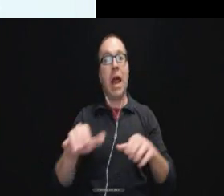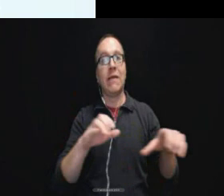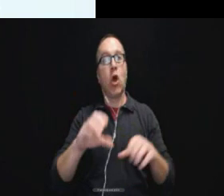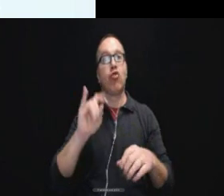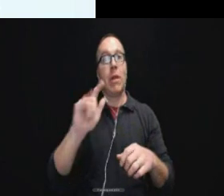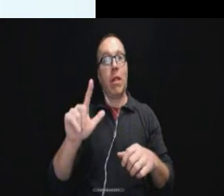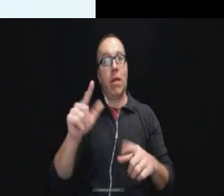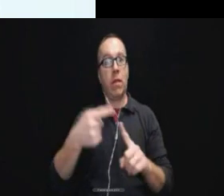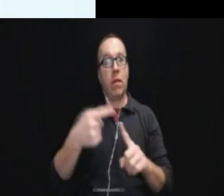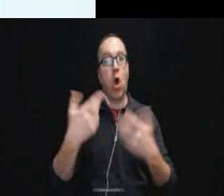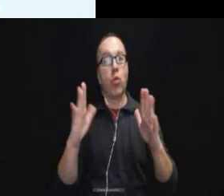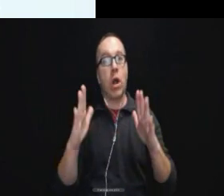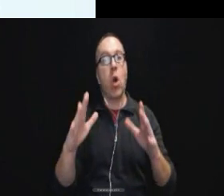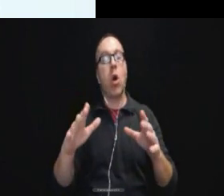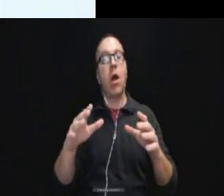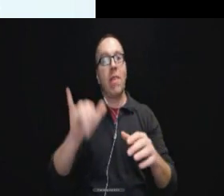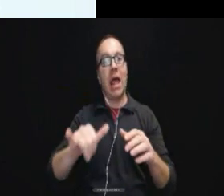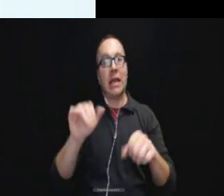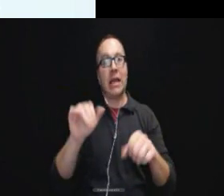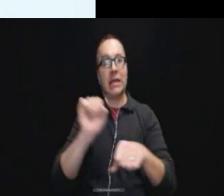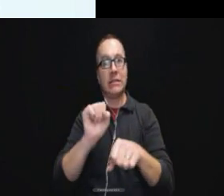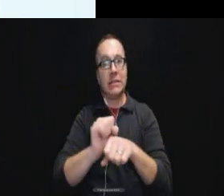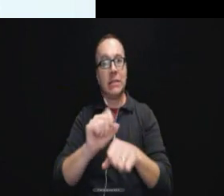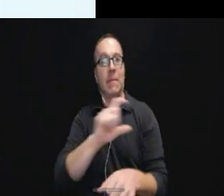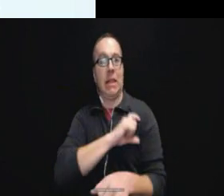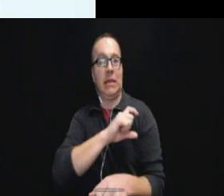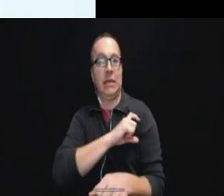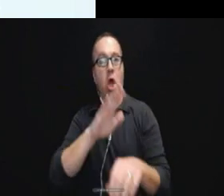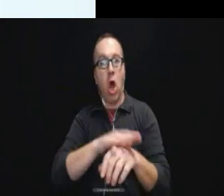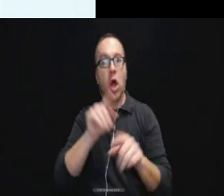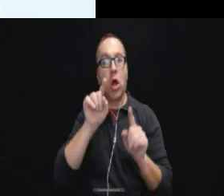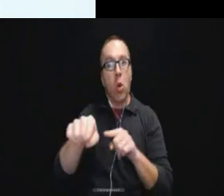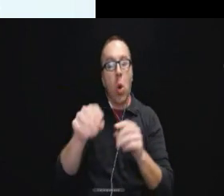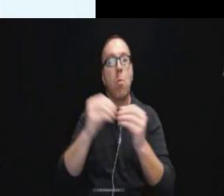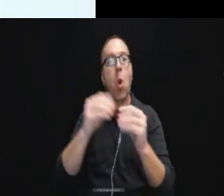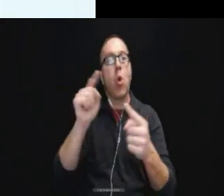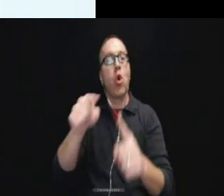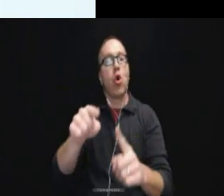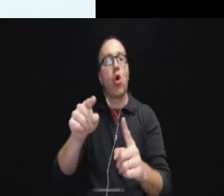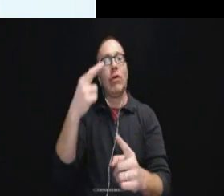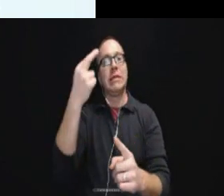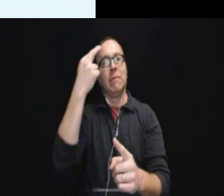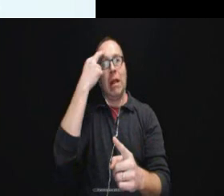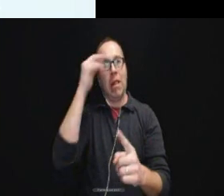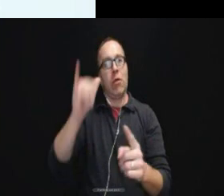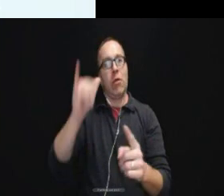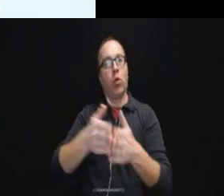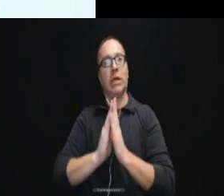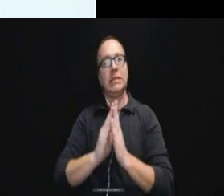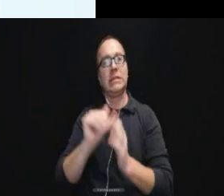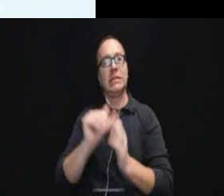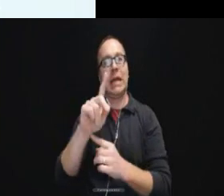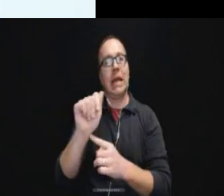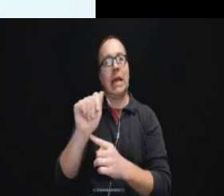onerous task go more to the reasonableness of the requested ADA modification than whether